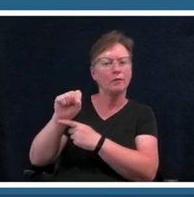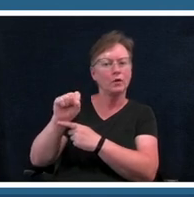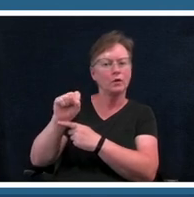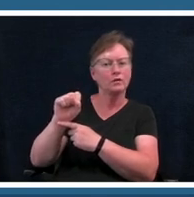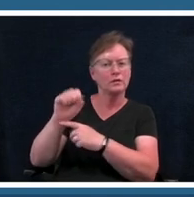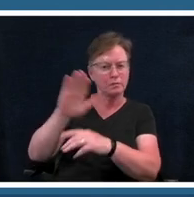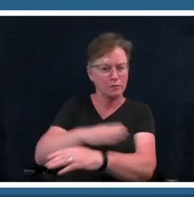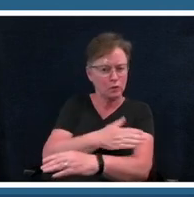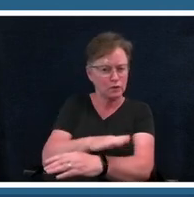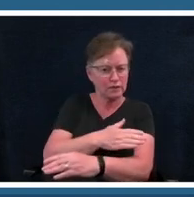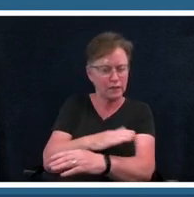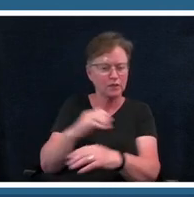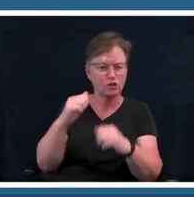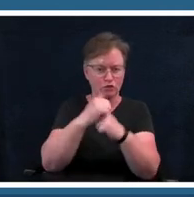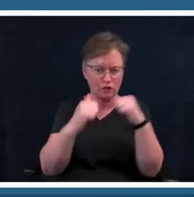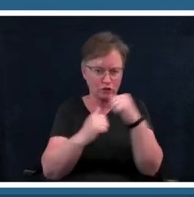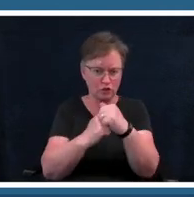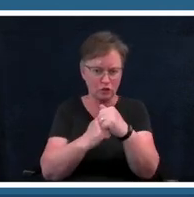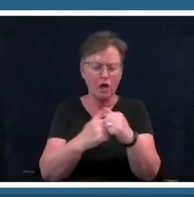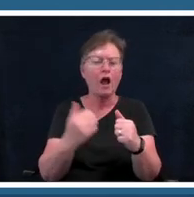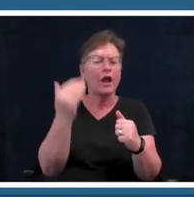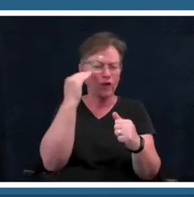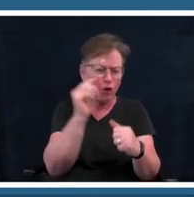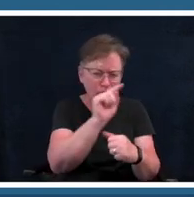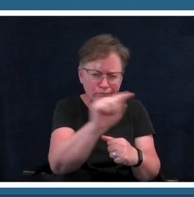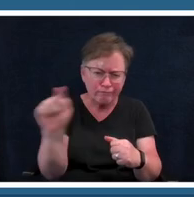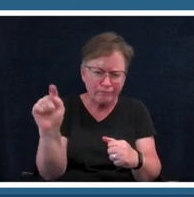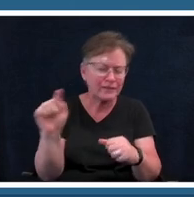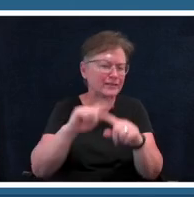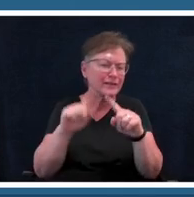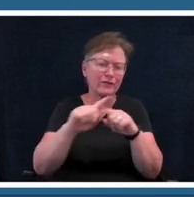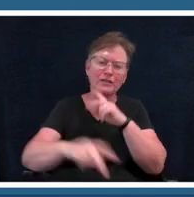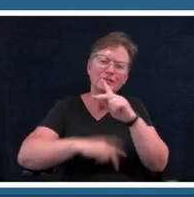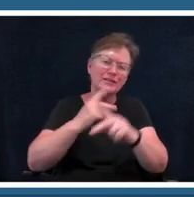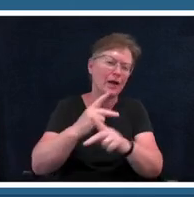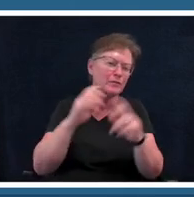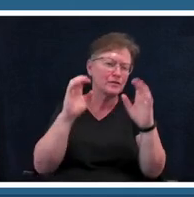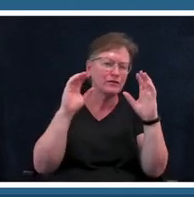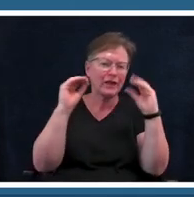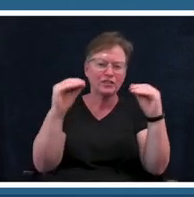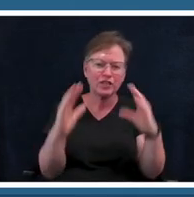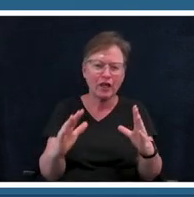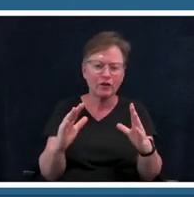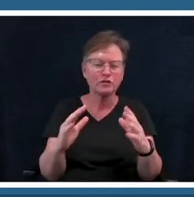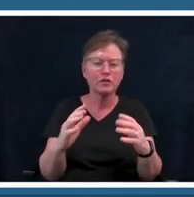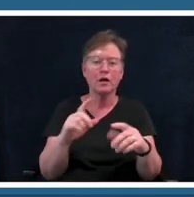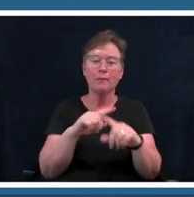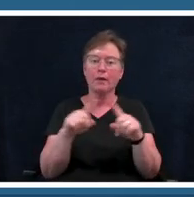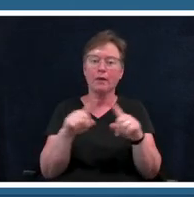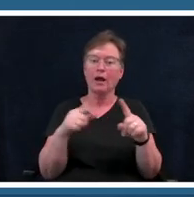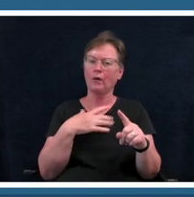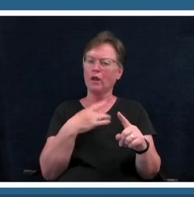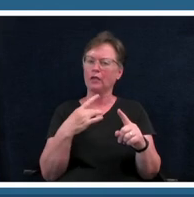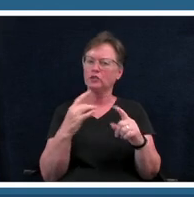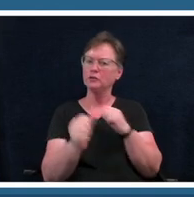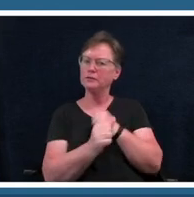different types of educators but one thing i i i would like to go out on a